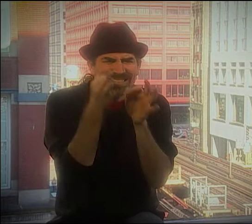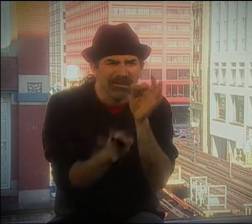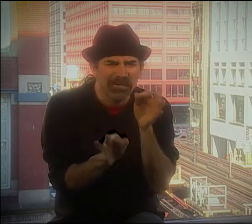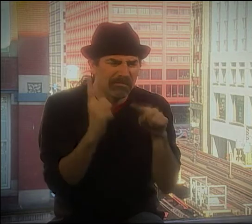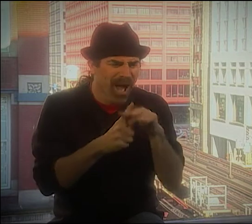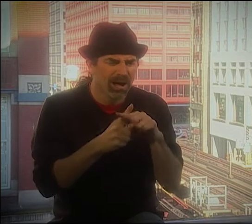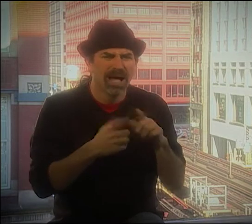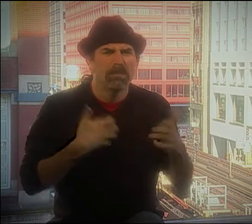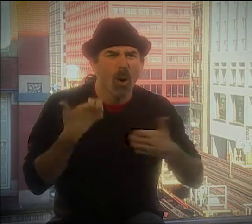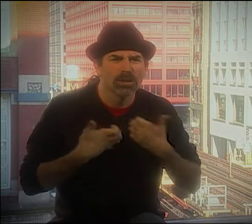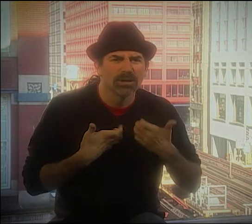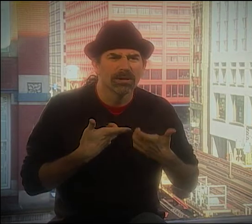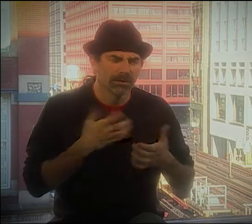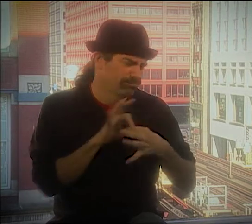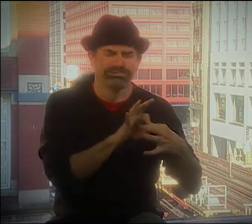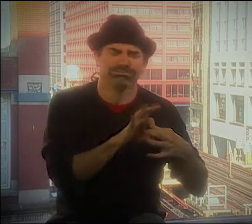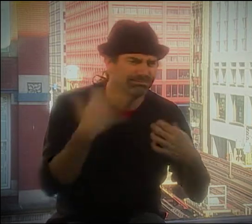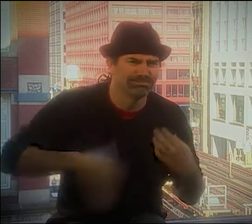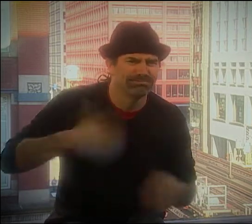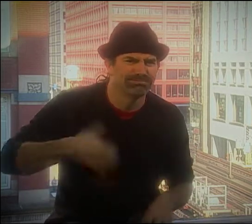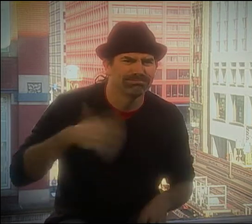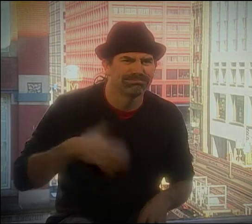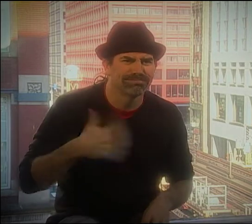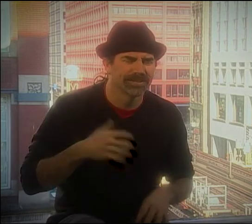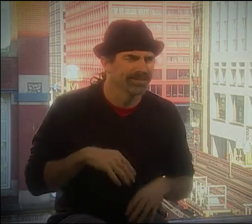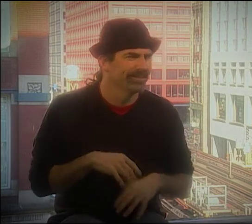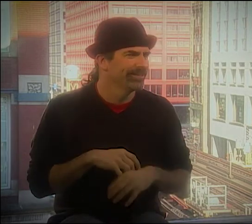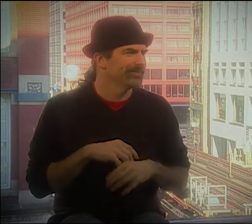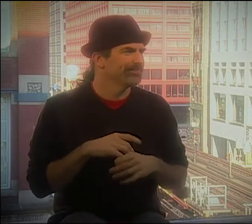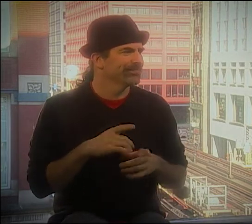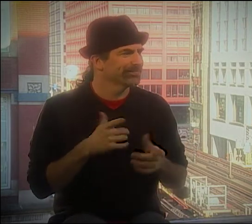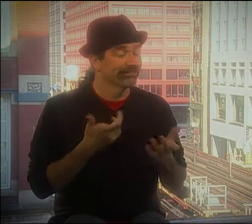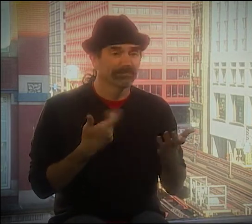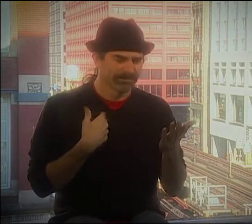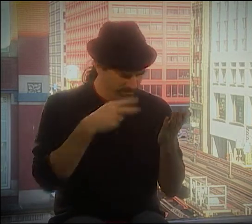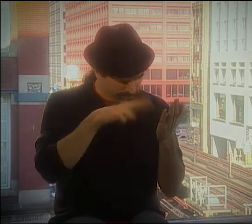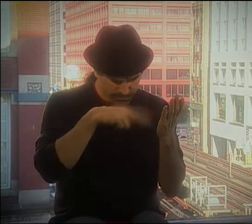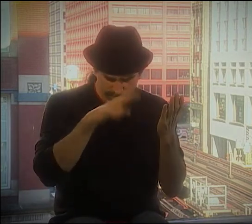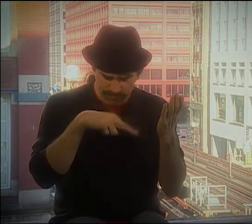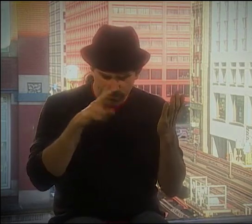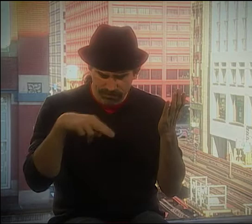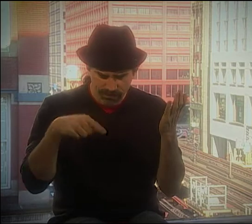YOU KNOW, VERY SIMPLE, BUT ALSO VERY EMOTIONAL--COULD REALLY CONNECT WITH HIM.